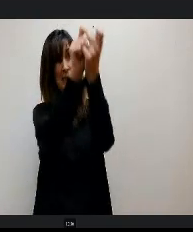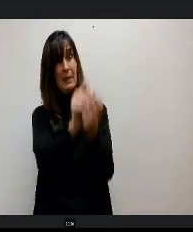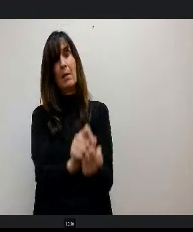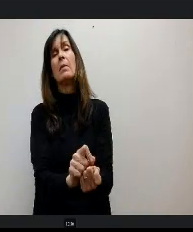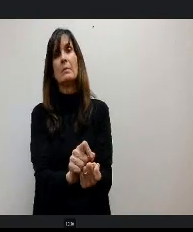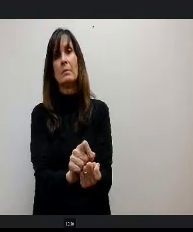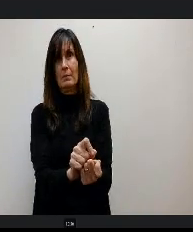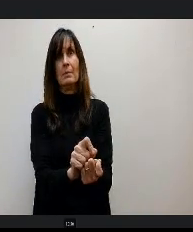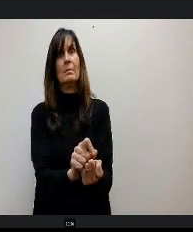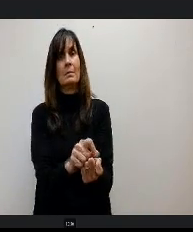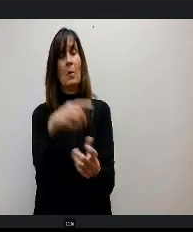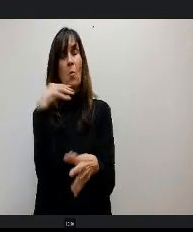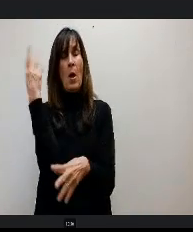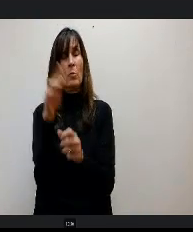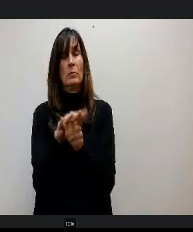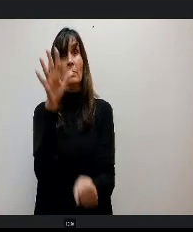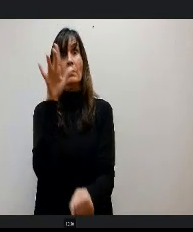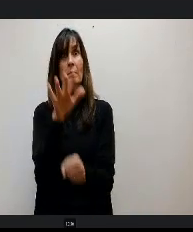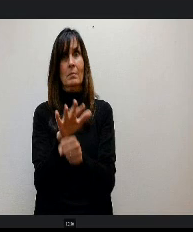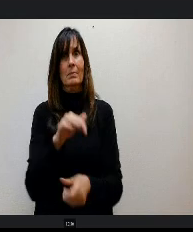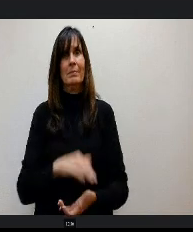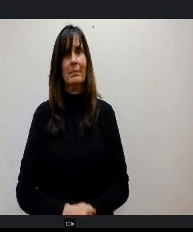Mind blowing. So sorry, I didn't mean to take that.